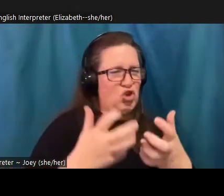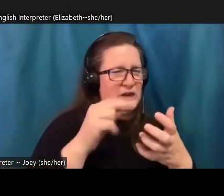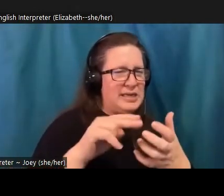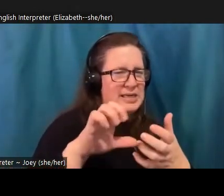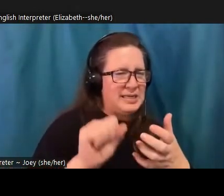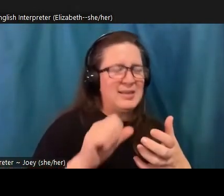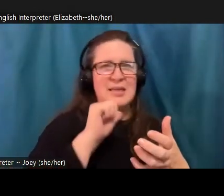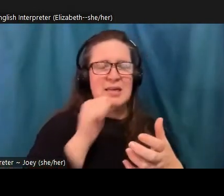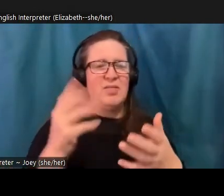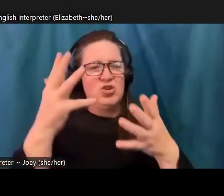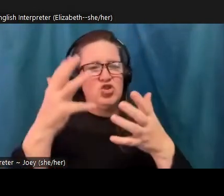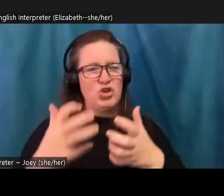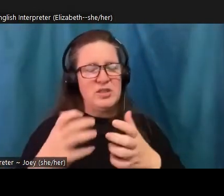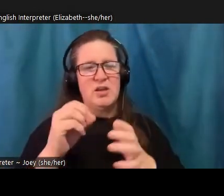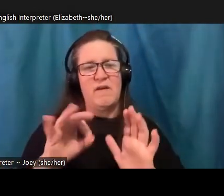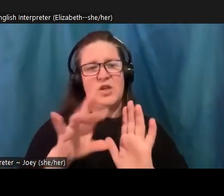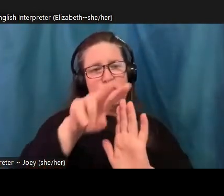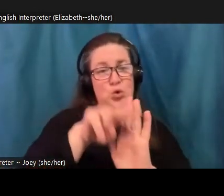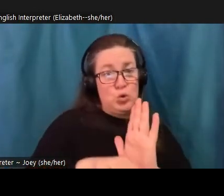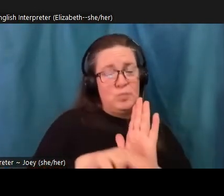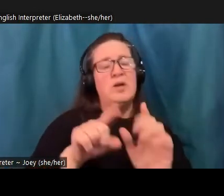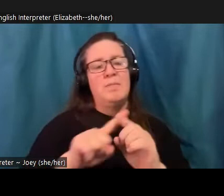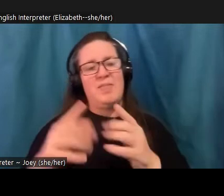darkness of the womb. So Which story are we going to live in.